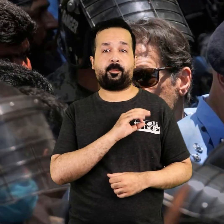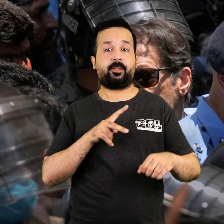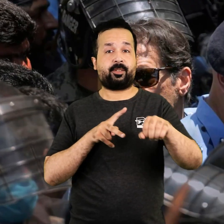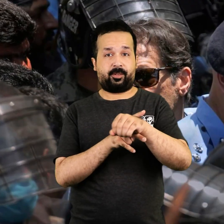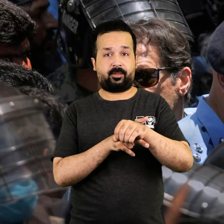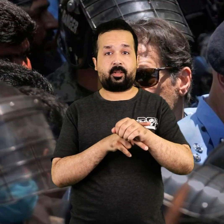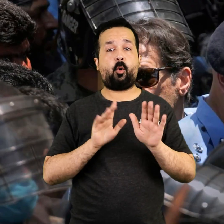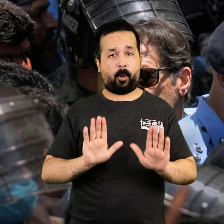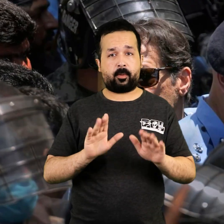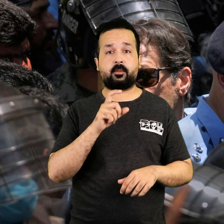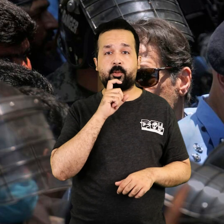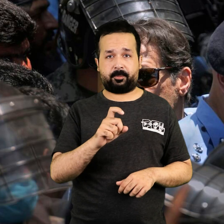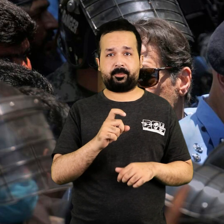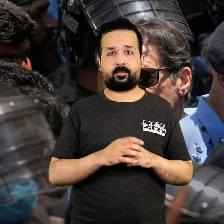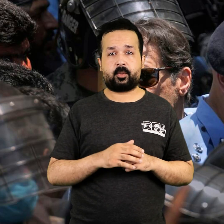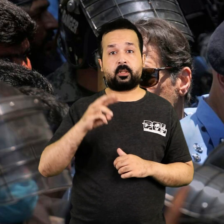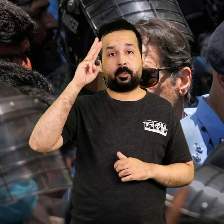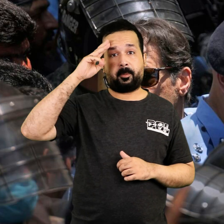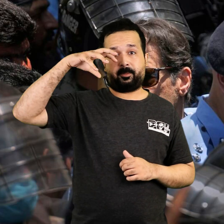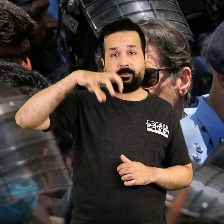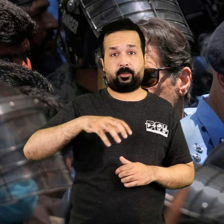Order to stop the arrest of Imran Khan.